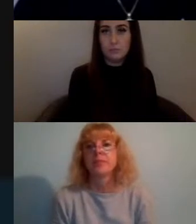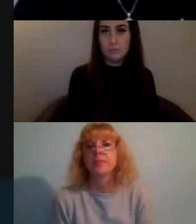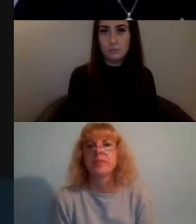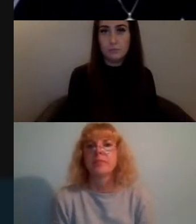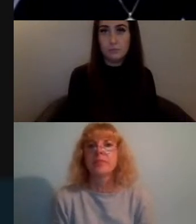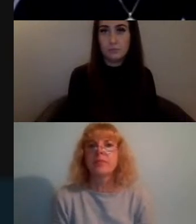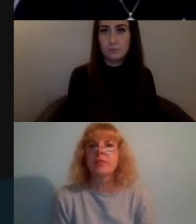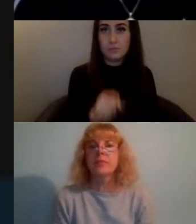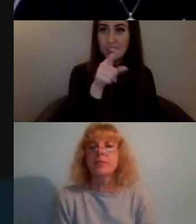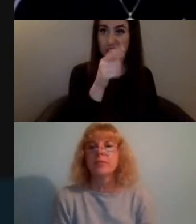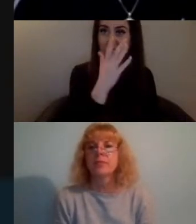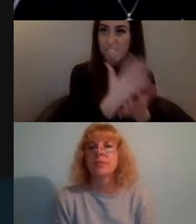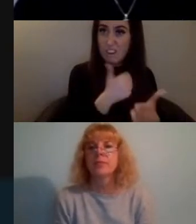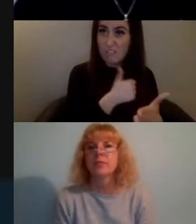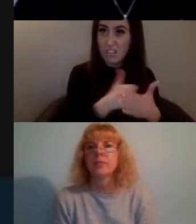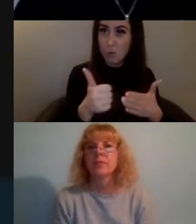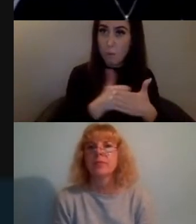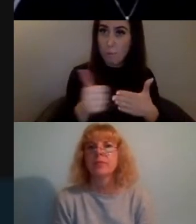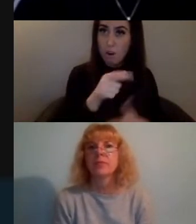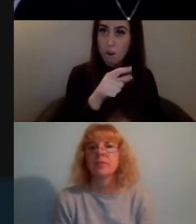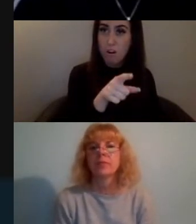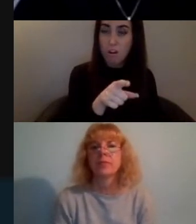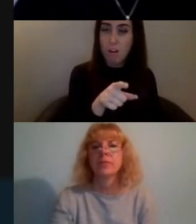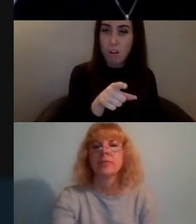and like I guess it's called the struggle for a reason